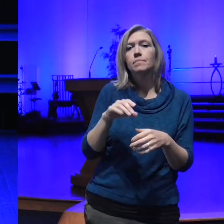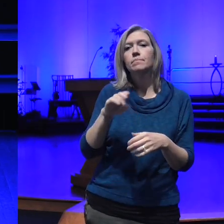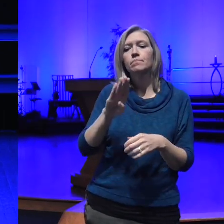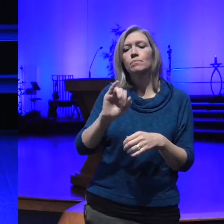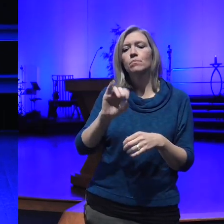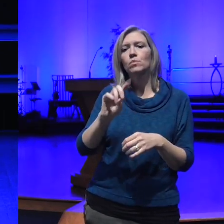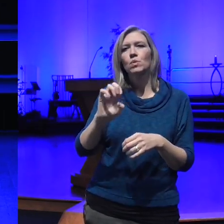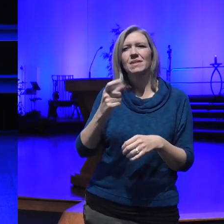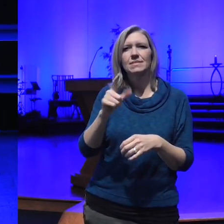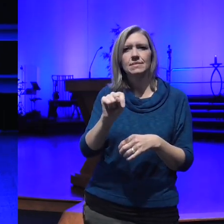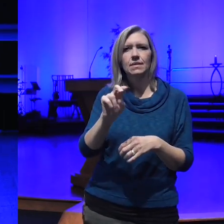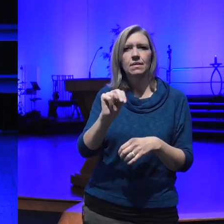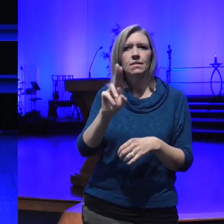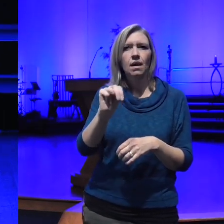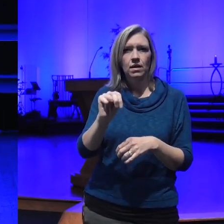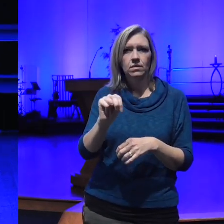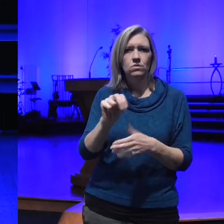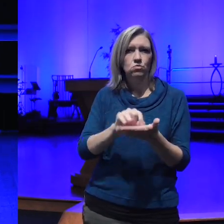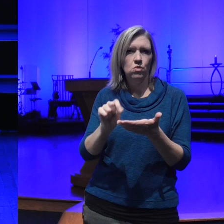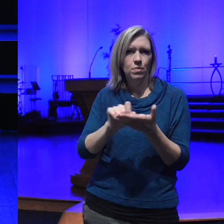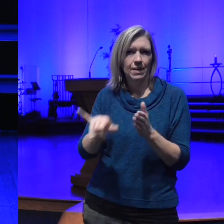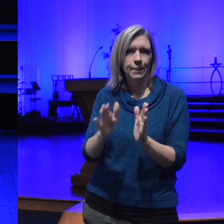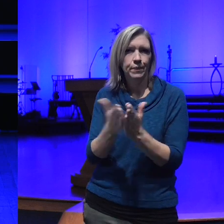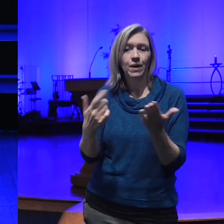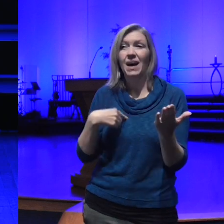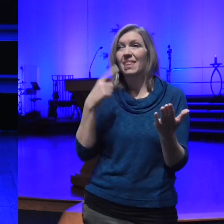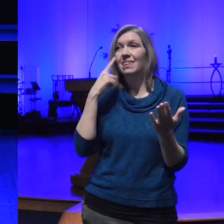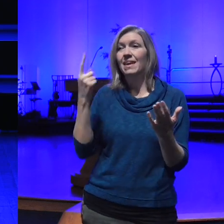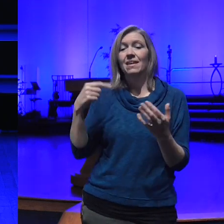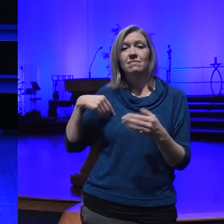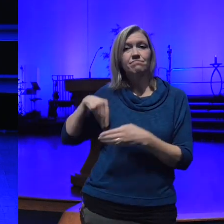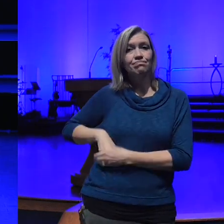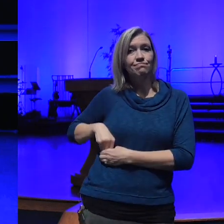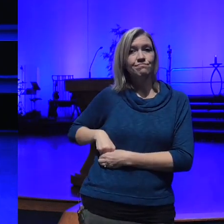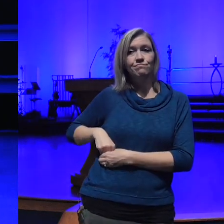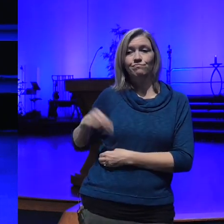carried that book with me almost everywhere I went for a while and I would just take it out and read